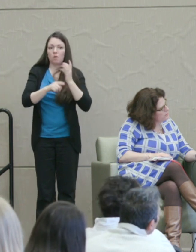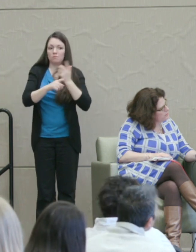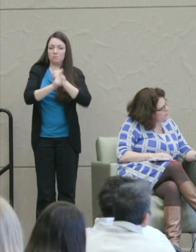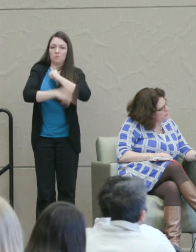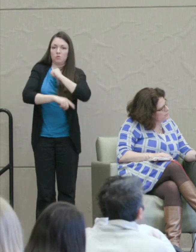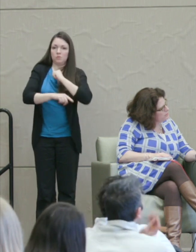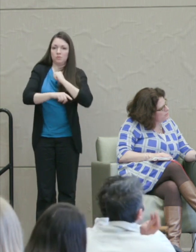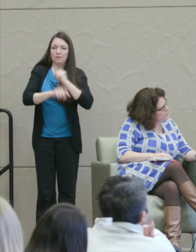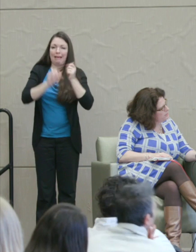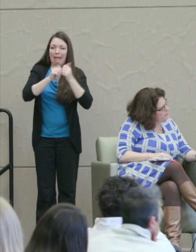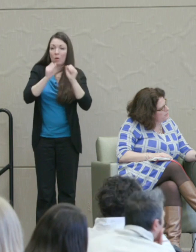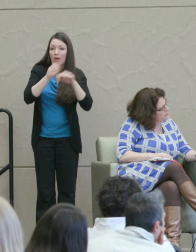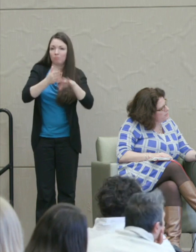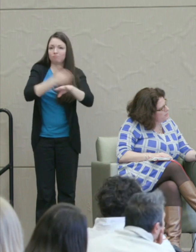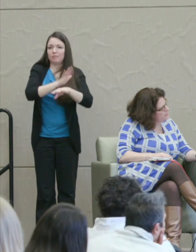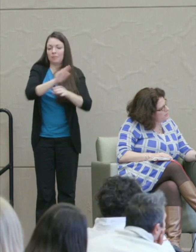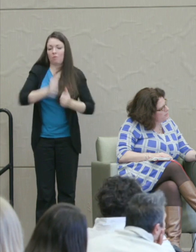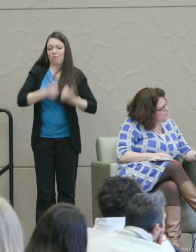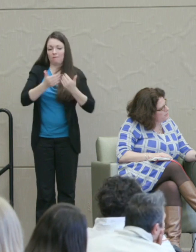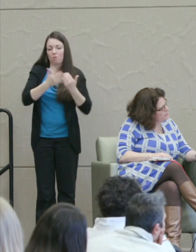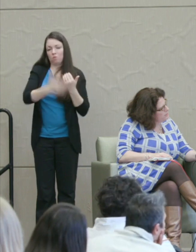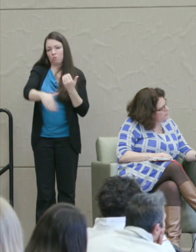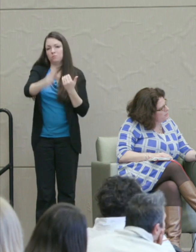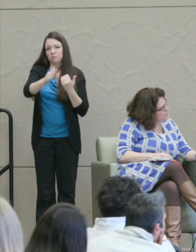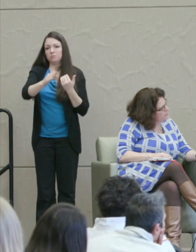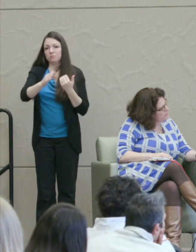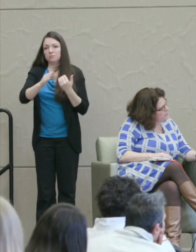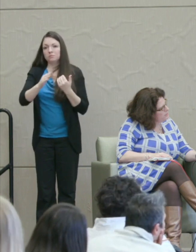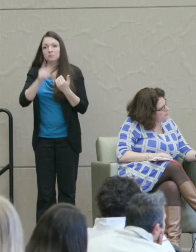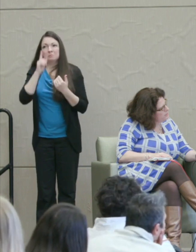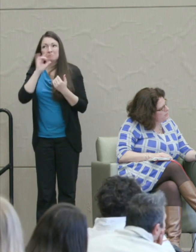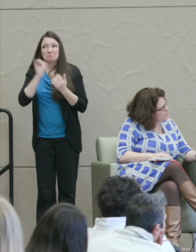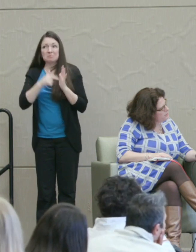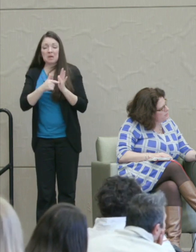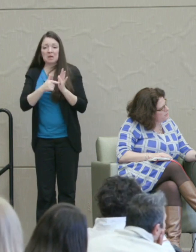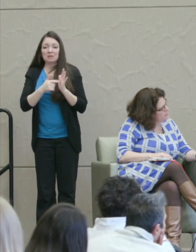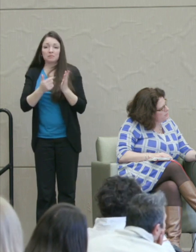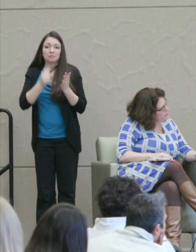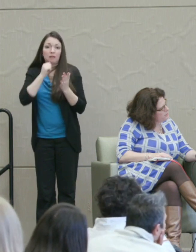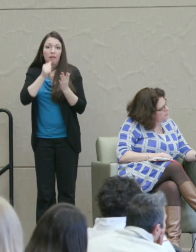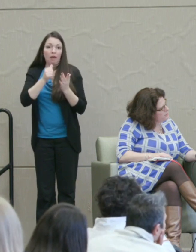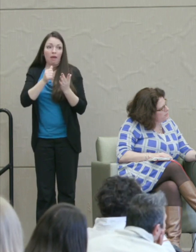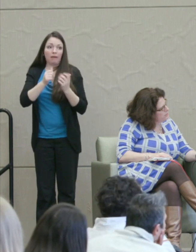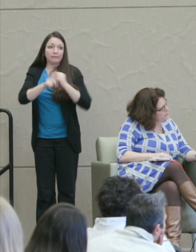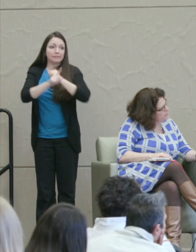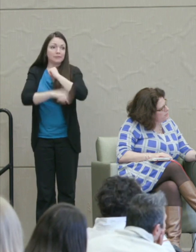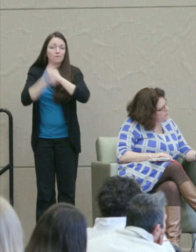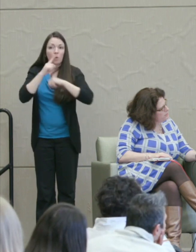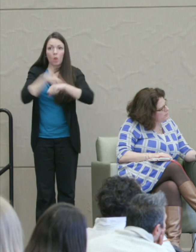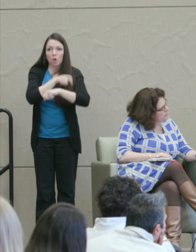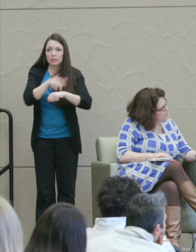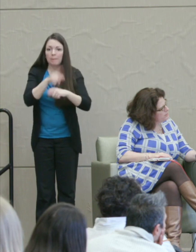person's life going forward, such as not sentencing them to a long jail term if they have a gainful